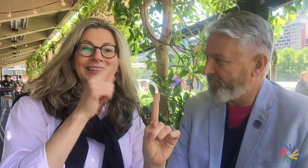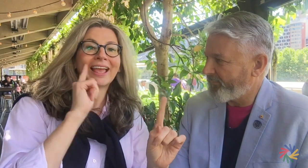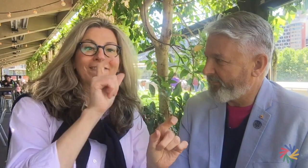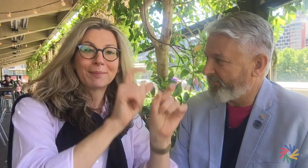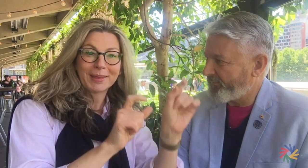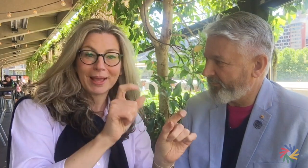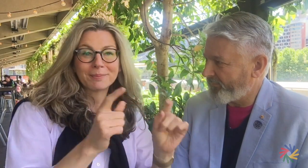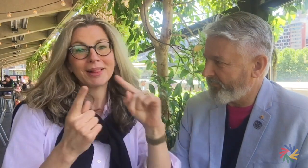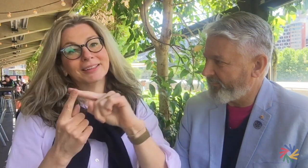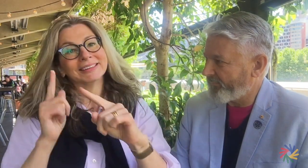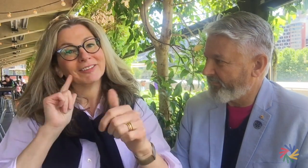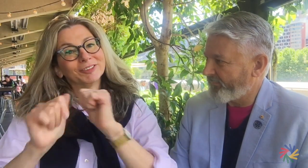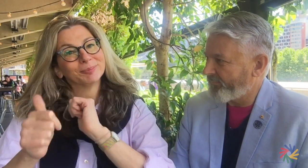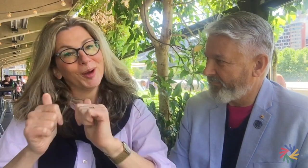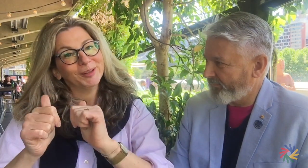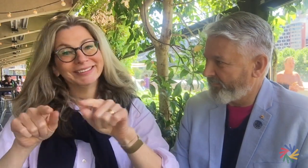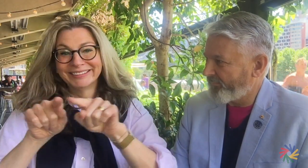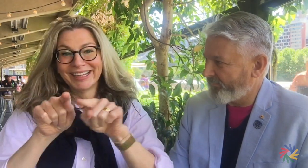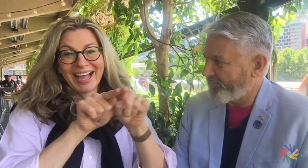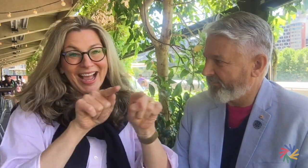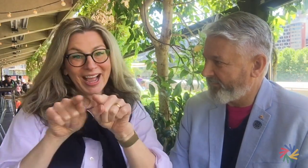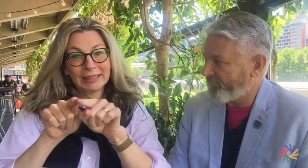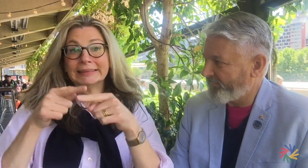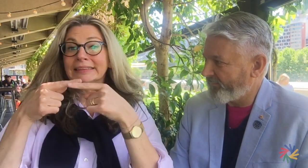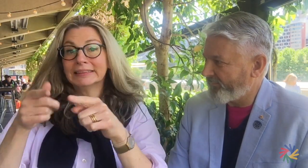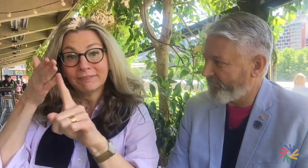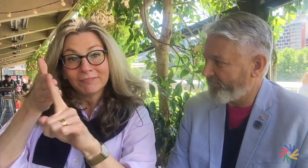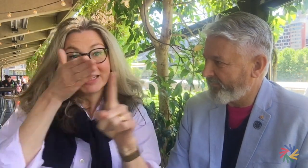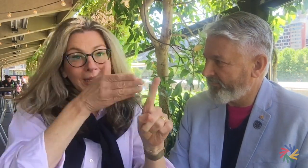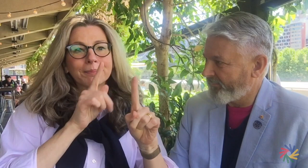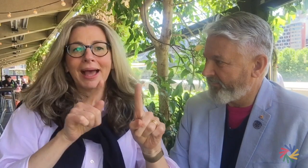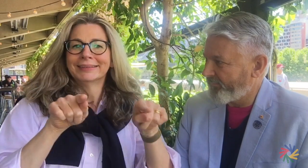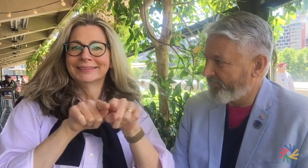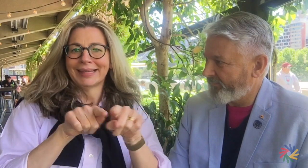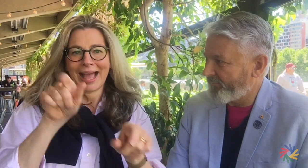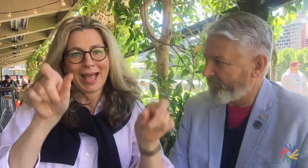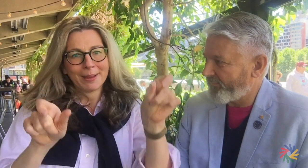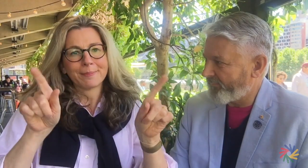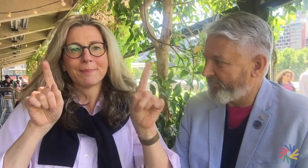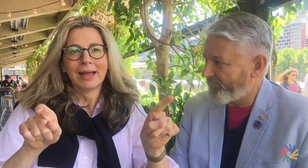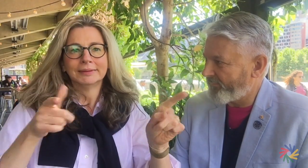and explored for the benefit of the communities that we serve.